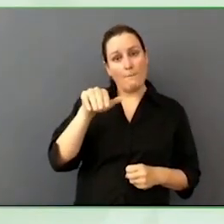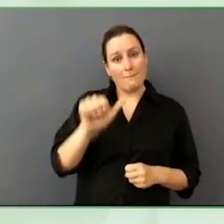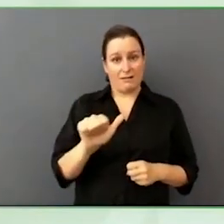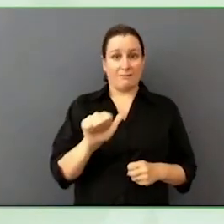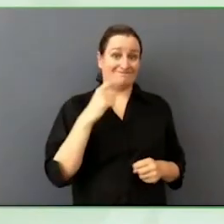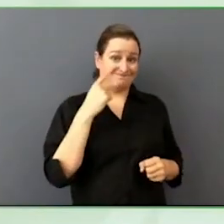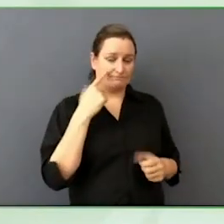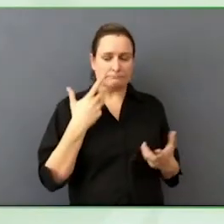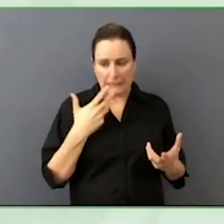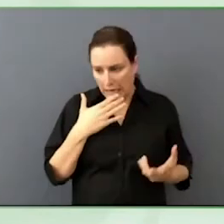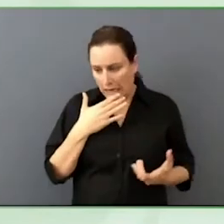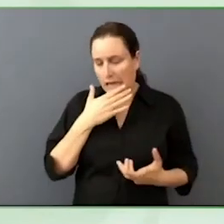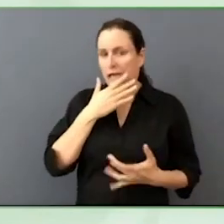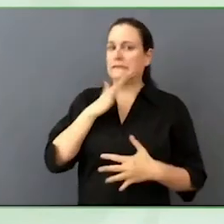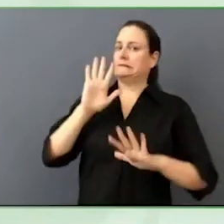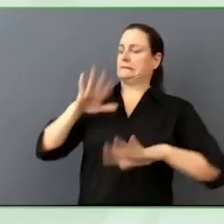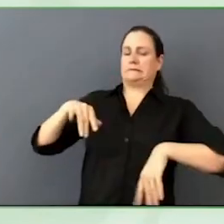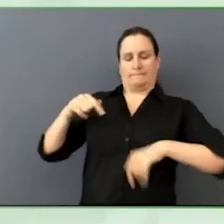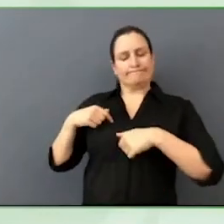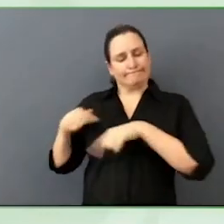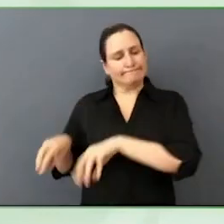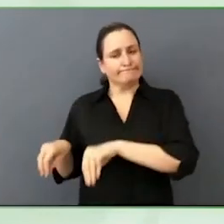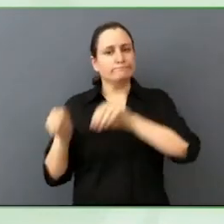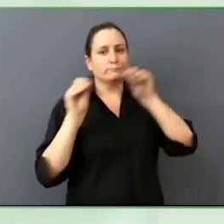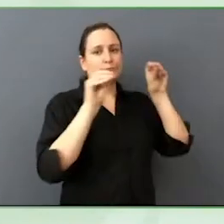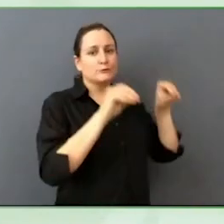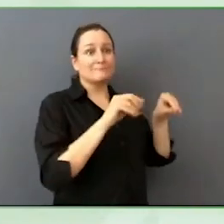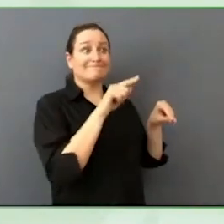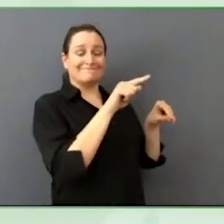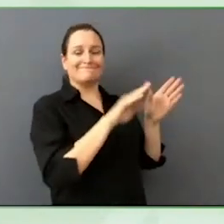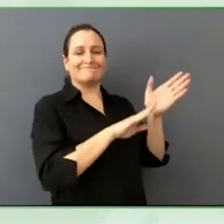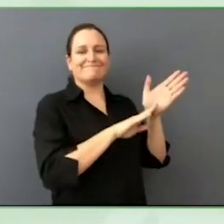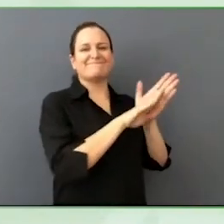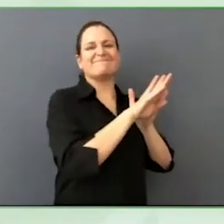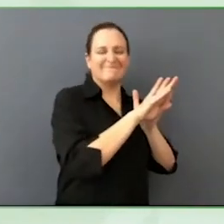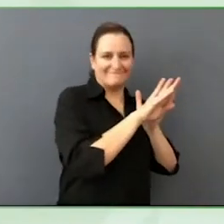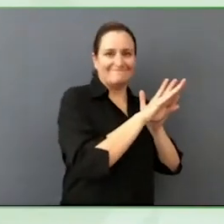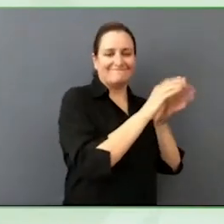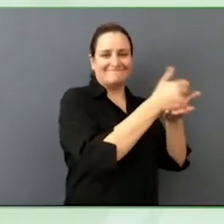opportunities for me. I grew up in New Jersey, proud Jersey girl through and through.